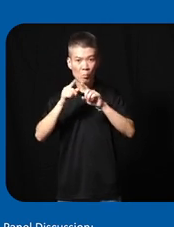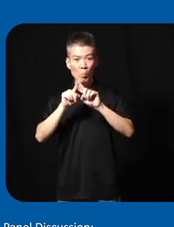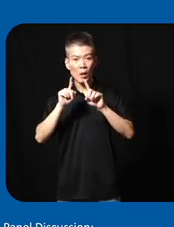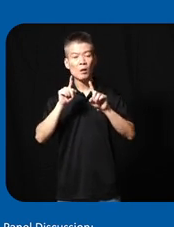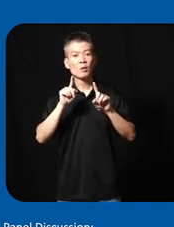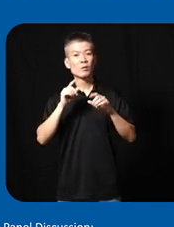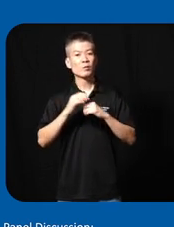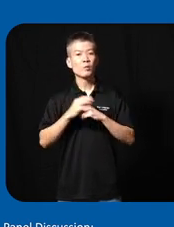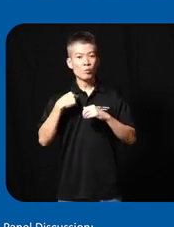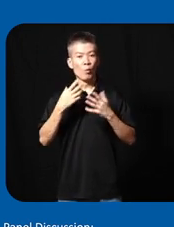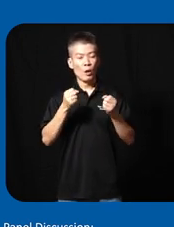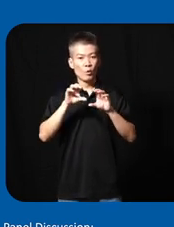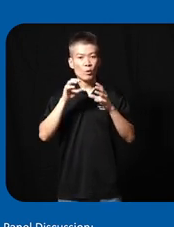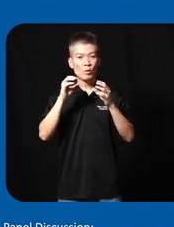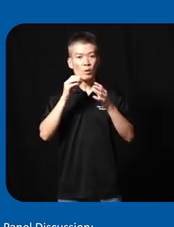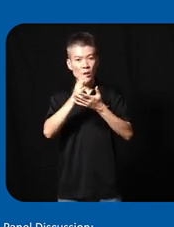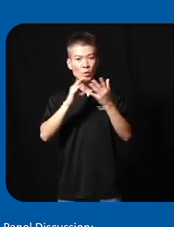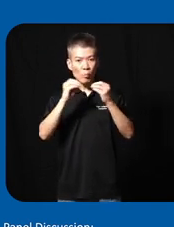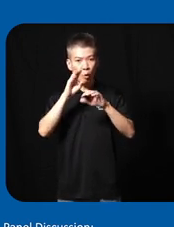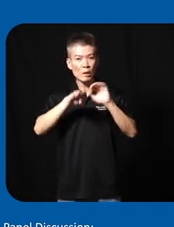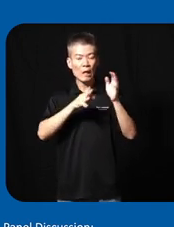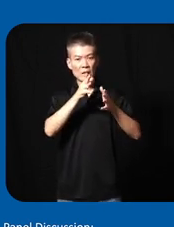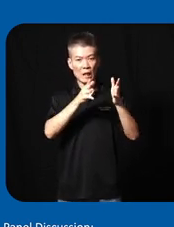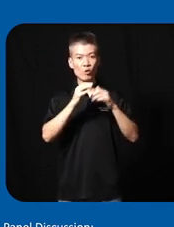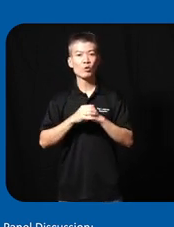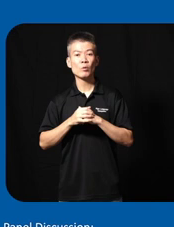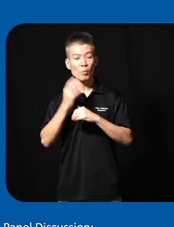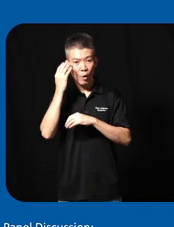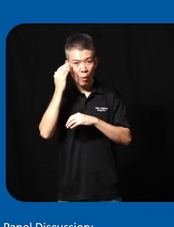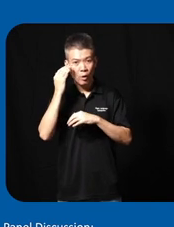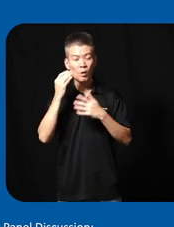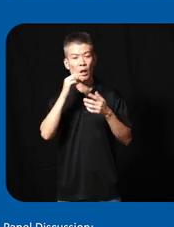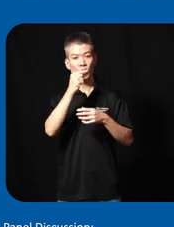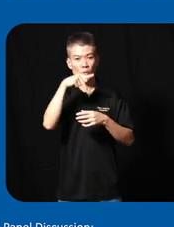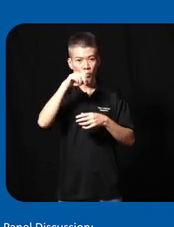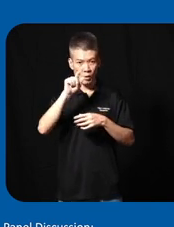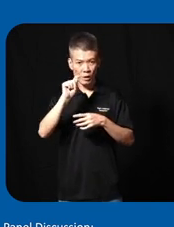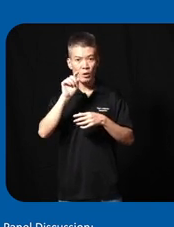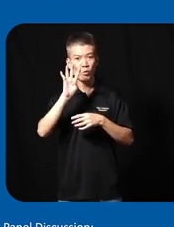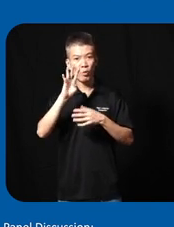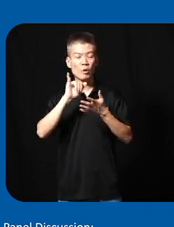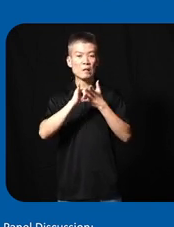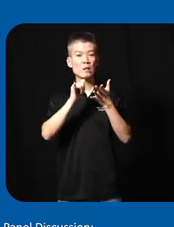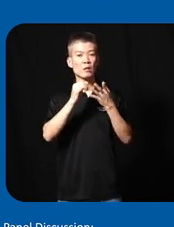don't but we want to do something more lens sign language because like jb4 is a solution it's a